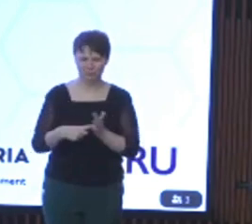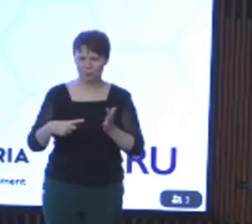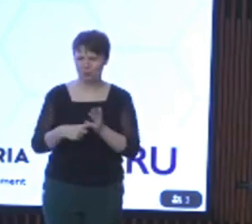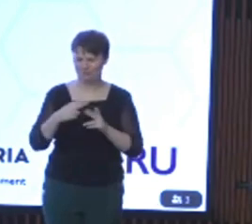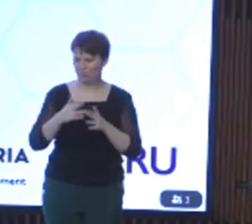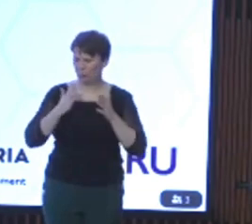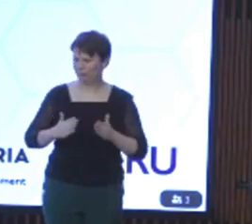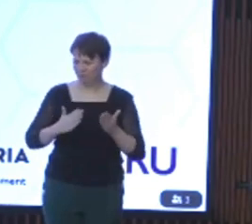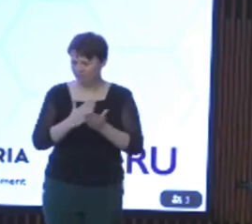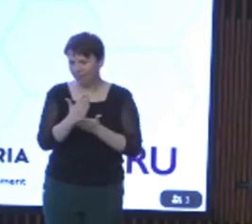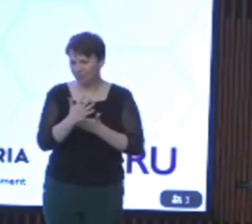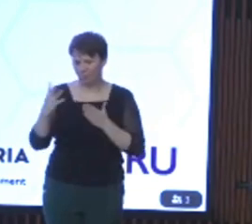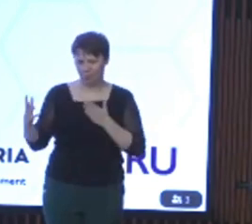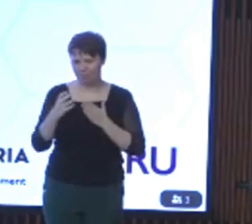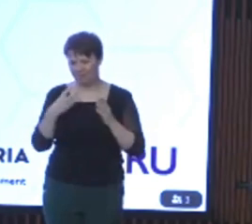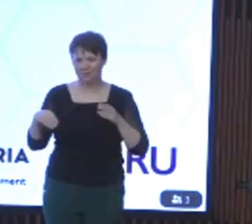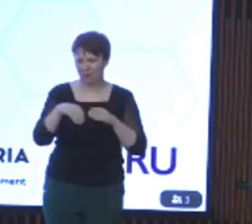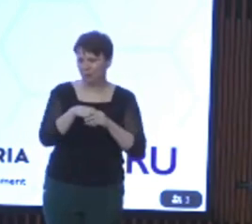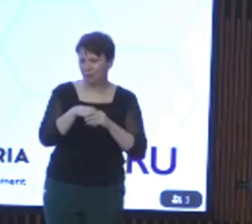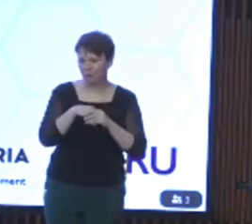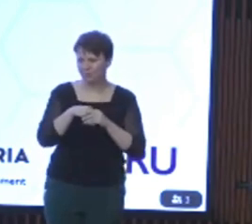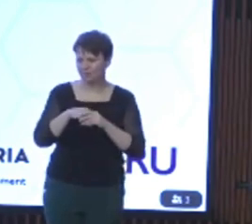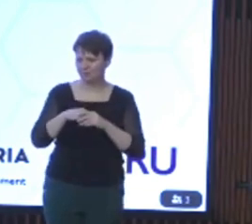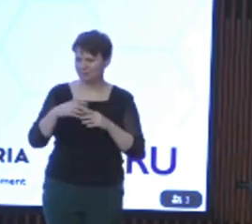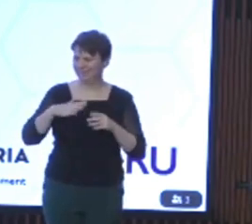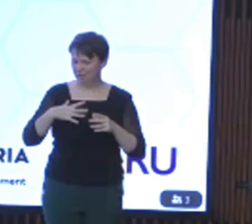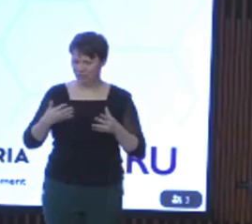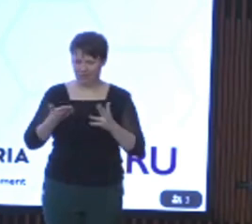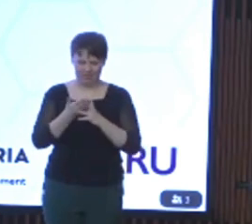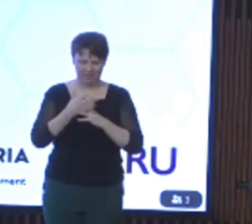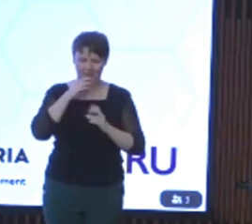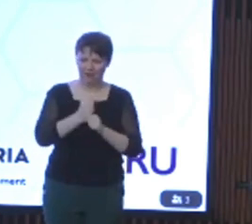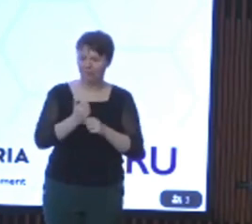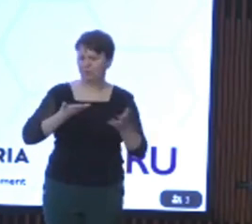they can access government services wherever they need them, we continue to make inclusion